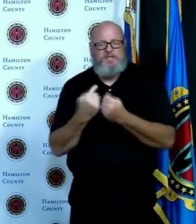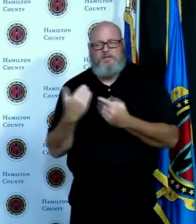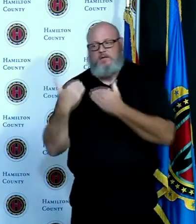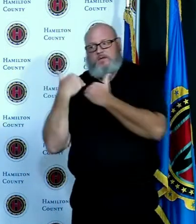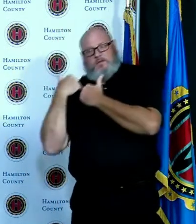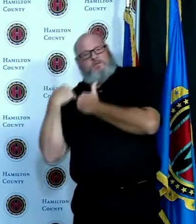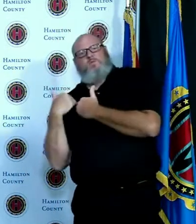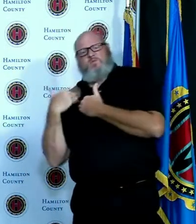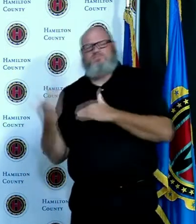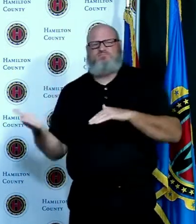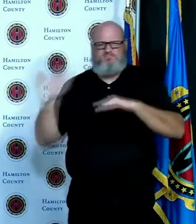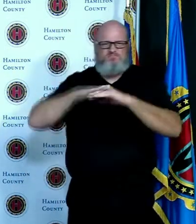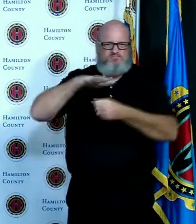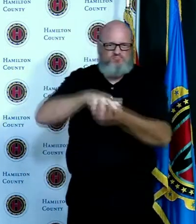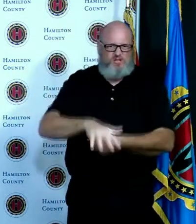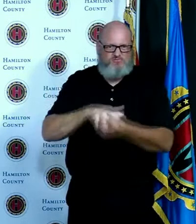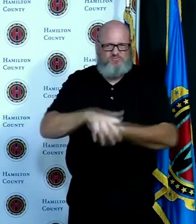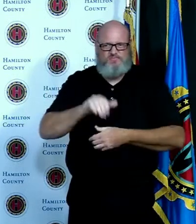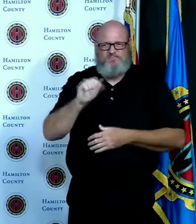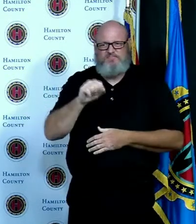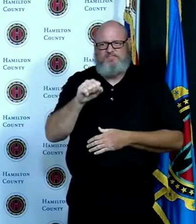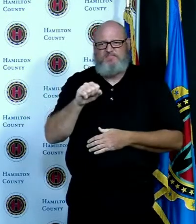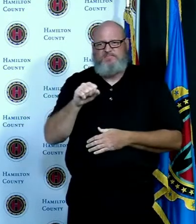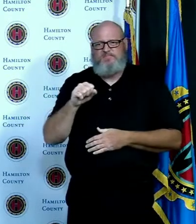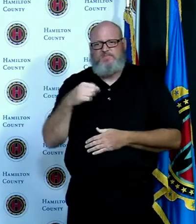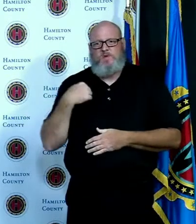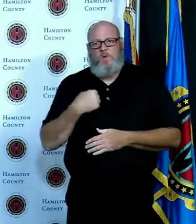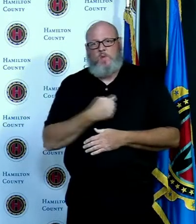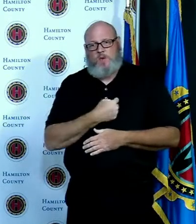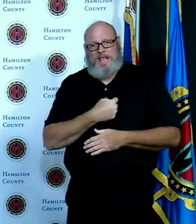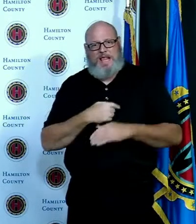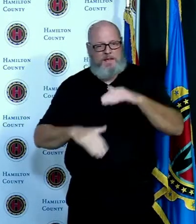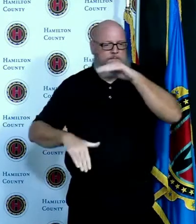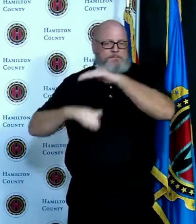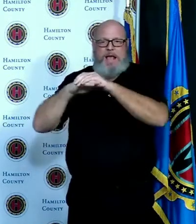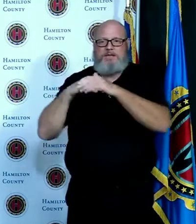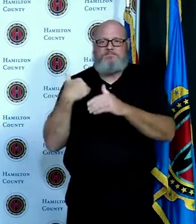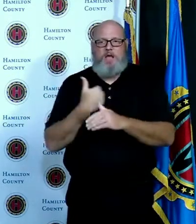and we are hiring more individuals for contact tracing currently I've shared many times on this